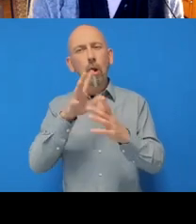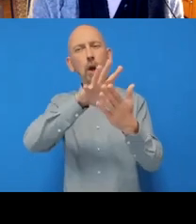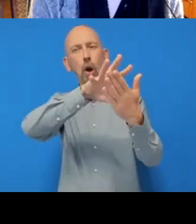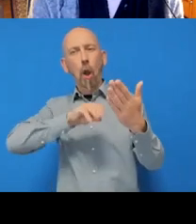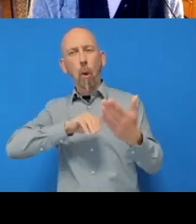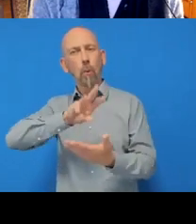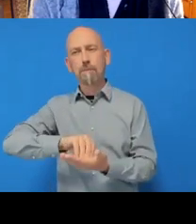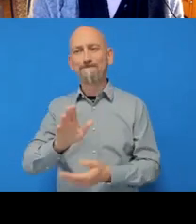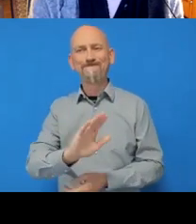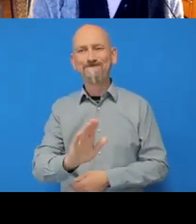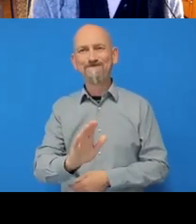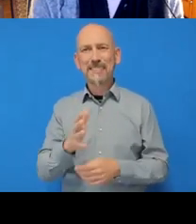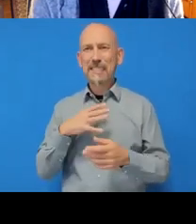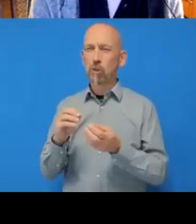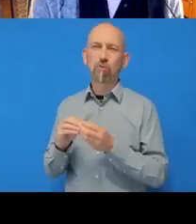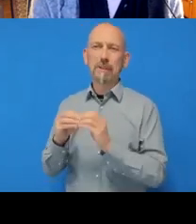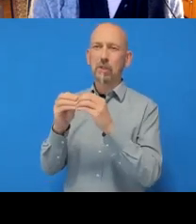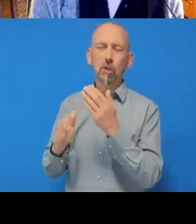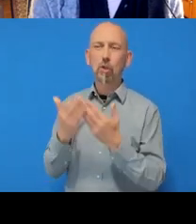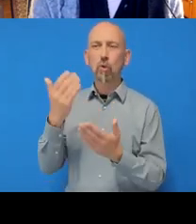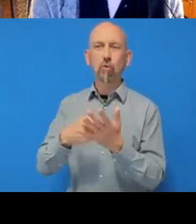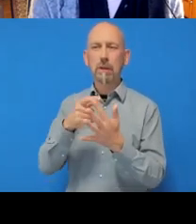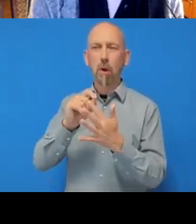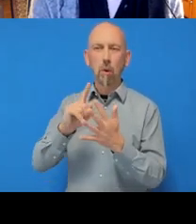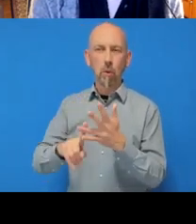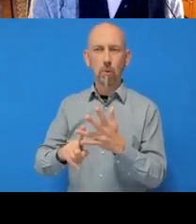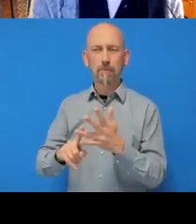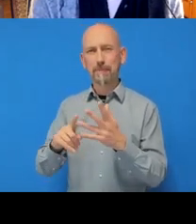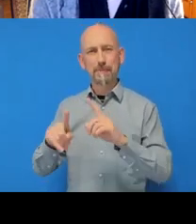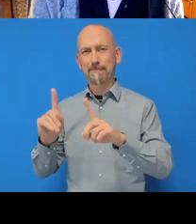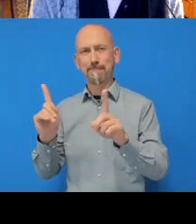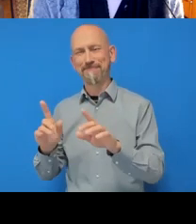So let's just create a new repository quickly. I clicked on this 'plus' icon here to do